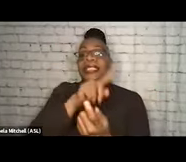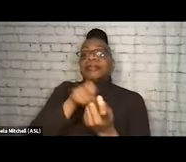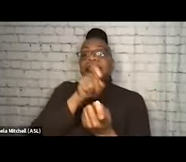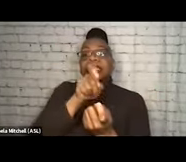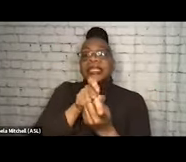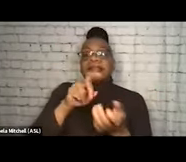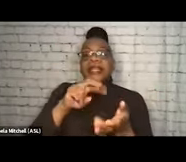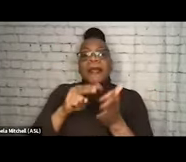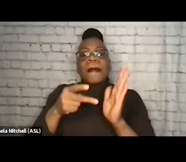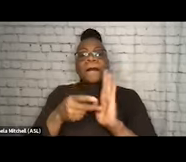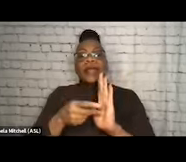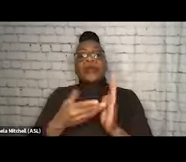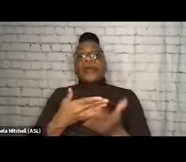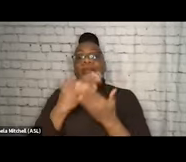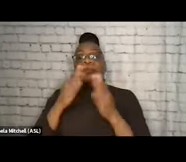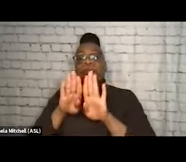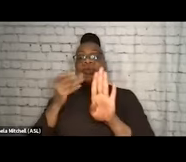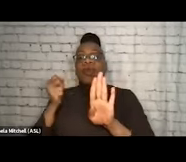or Multiple Pathways to Recovery.